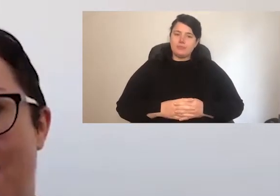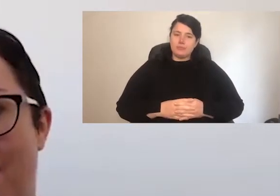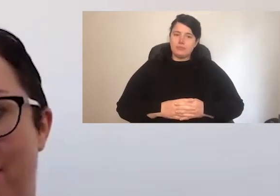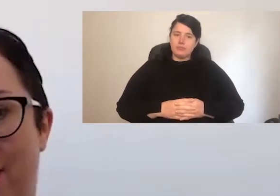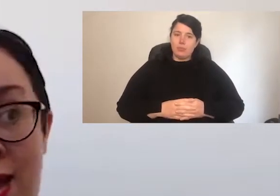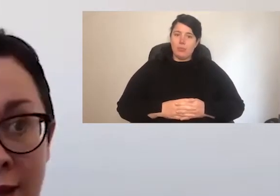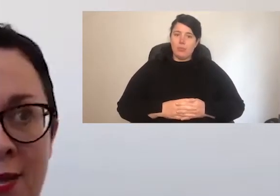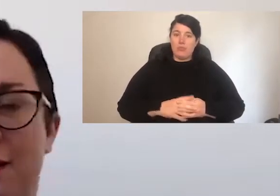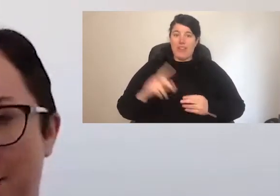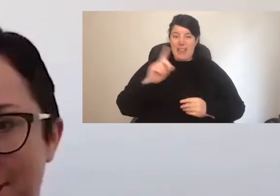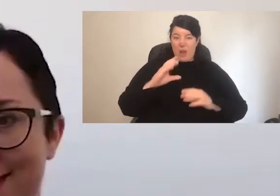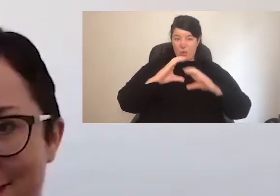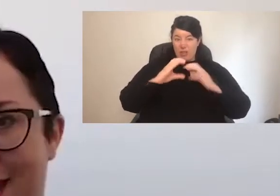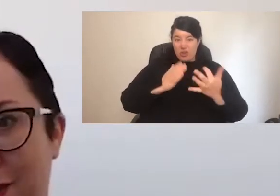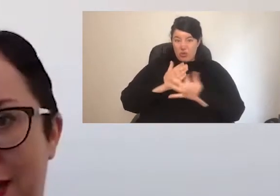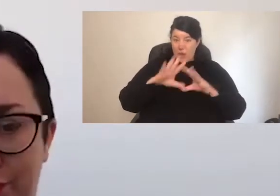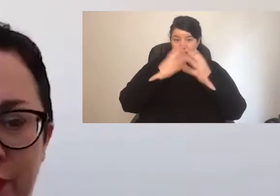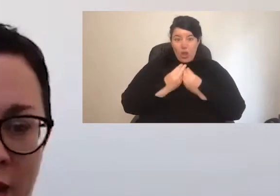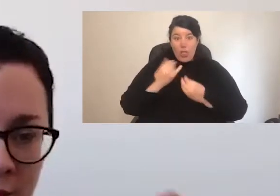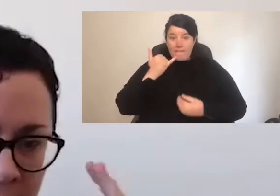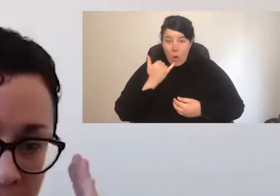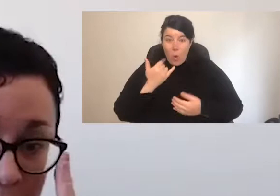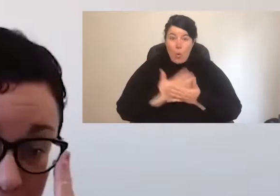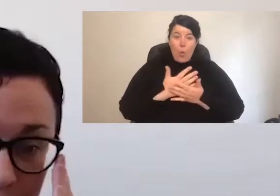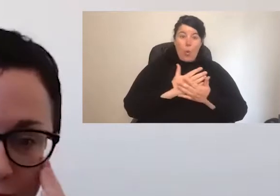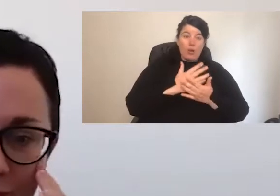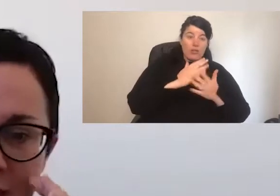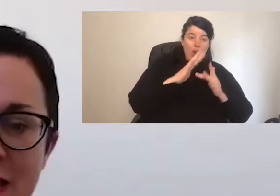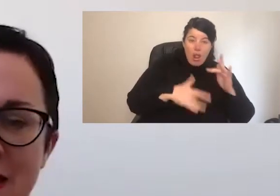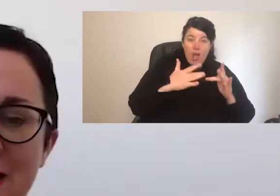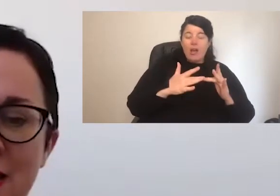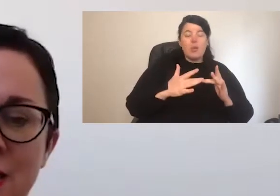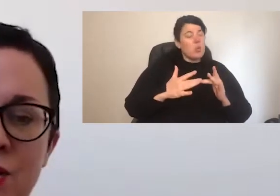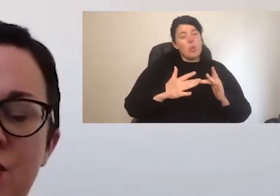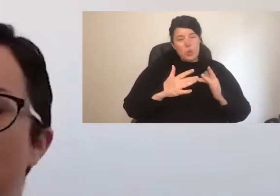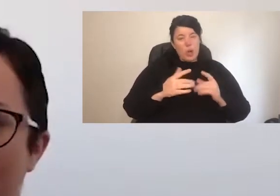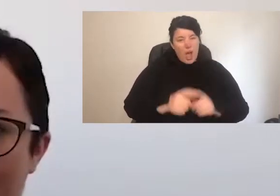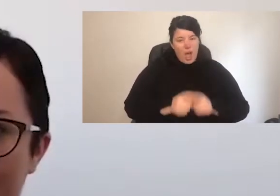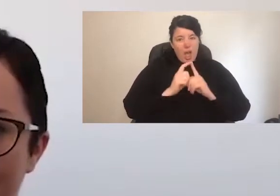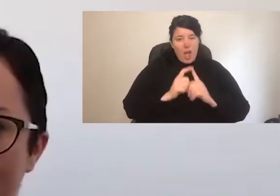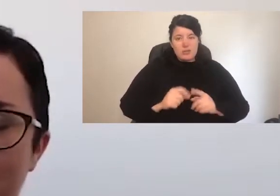online makes them that little bit harder again. This is so far from